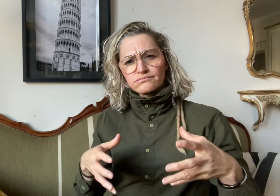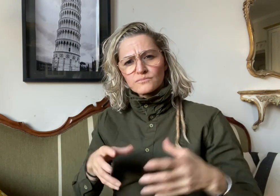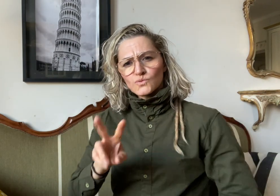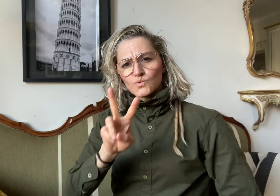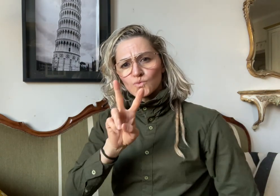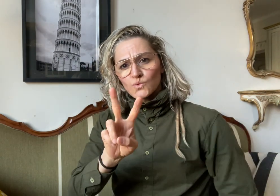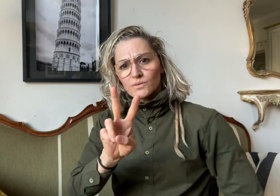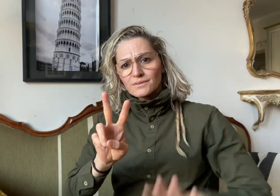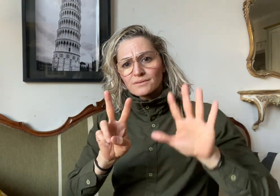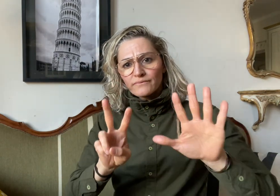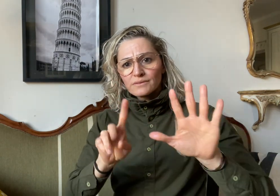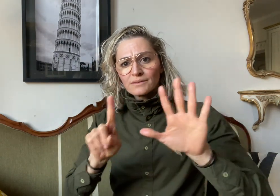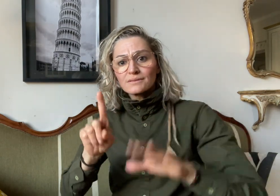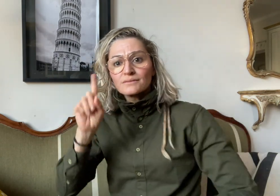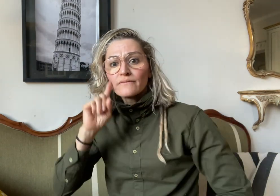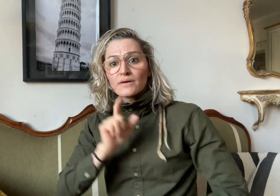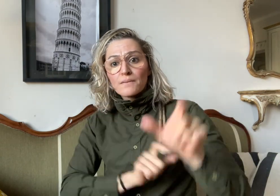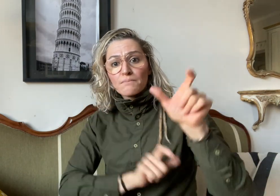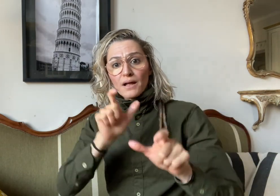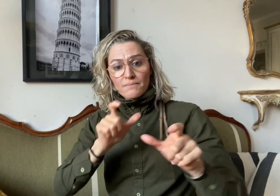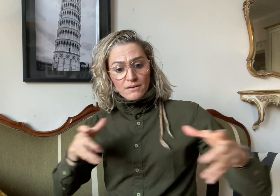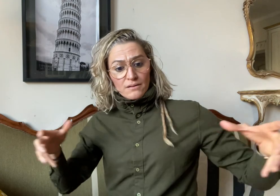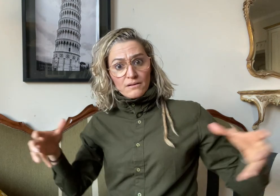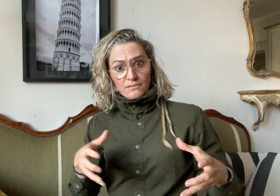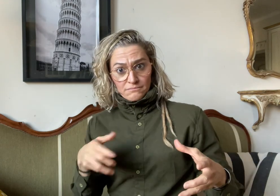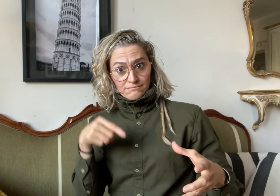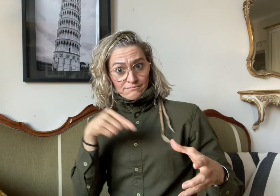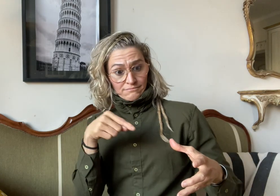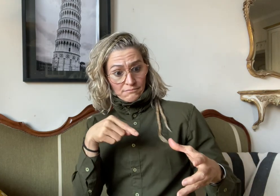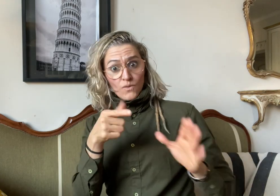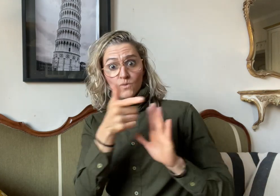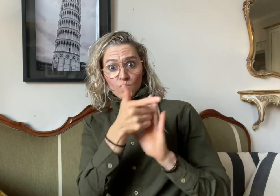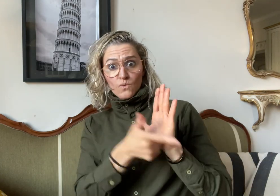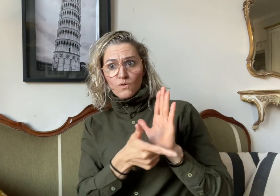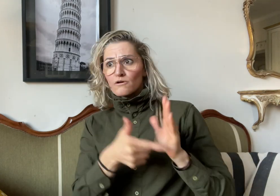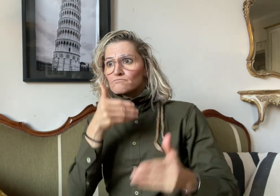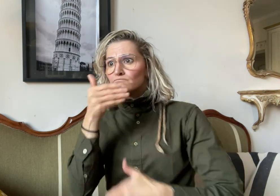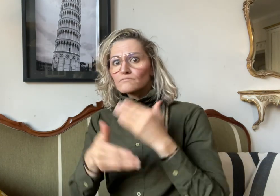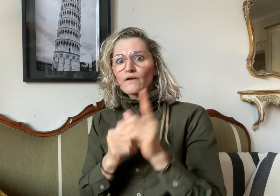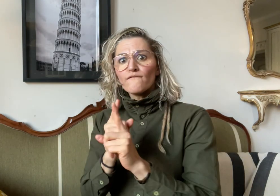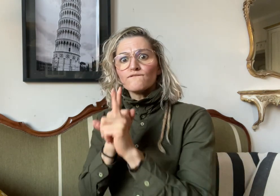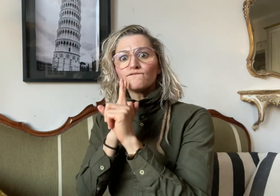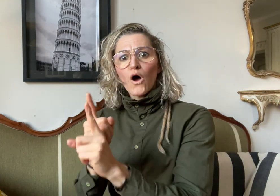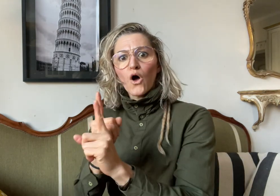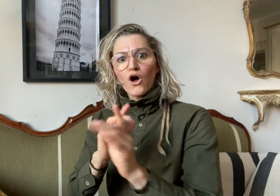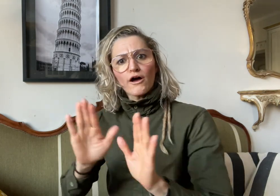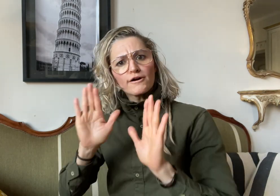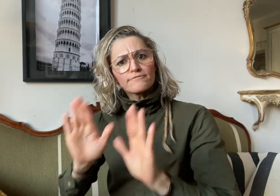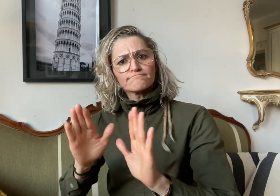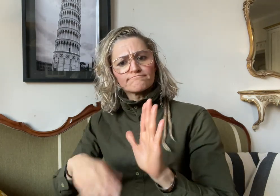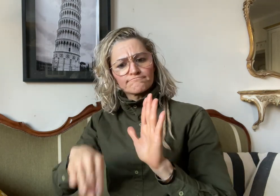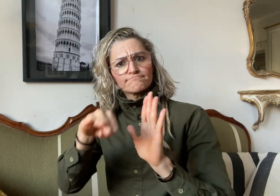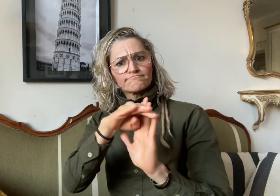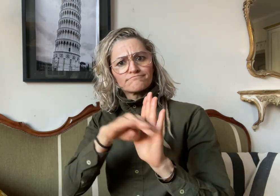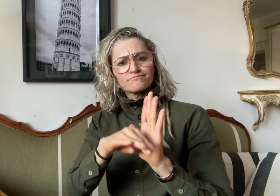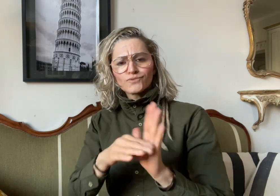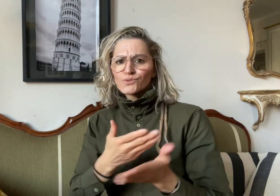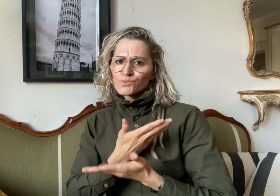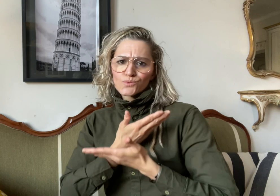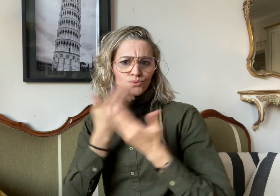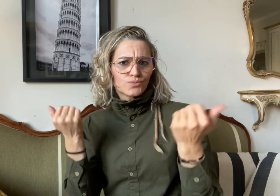represented by a lawyer) did not follow Civil Procedure Rules.